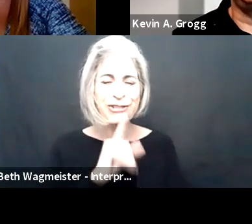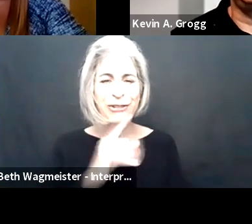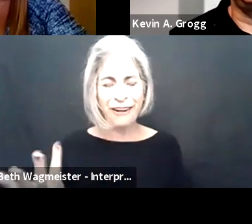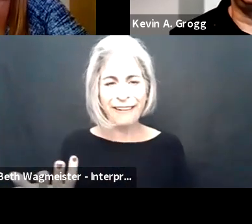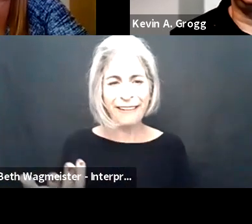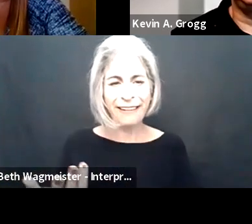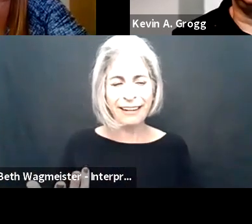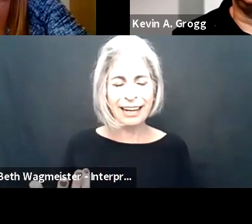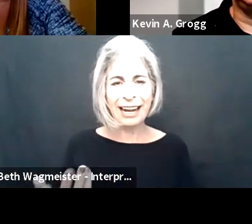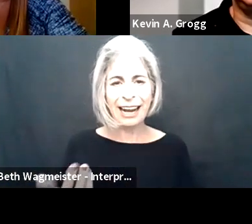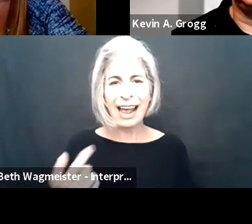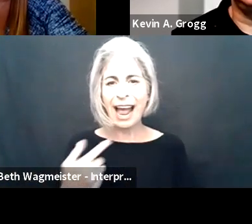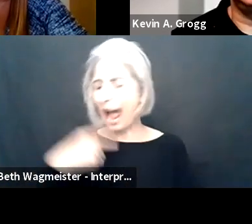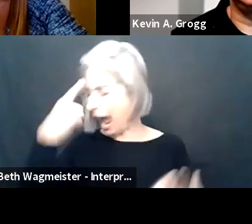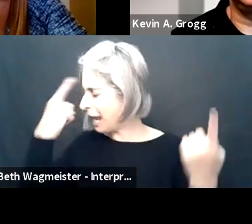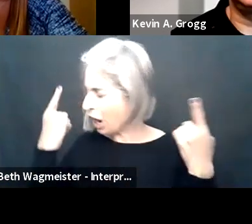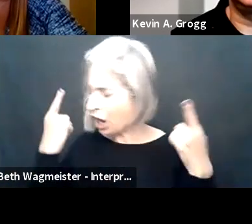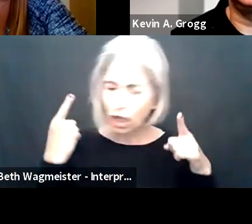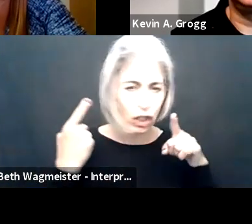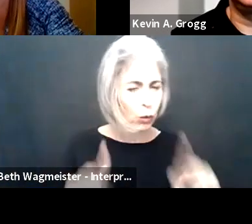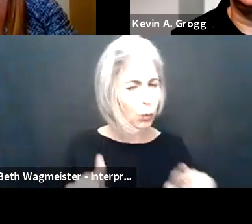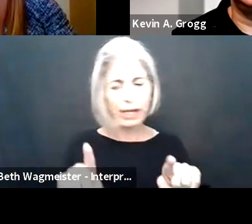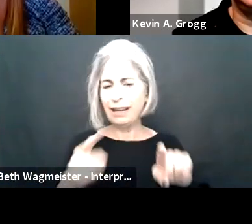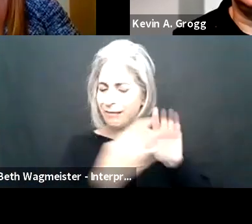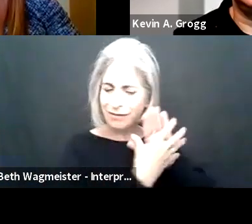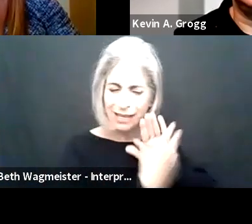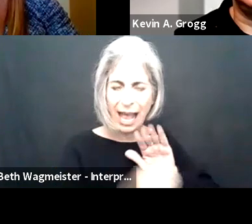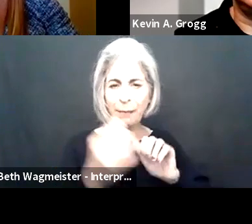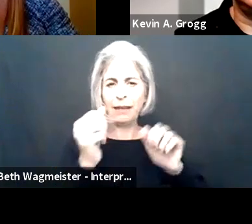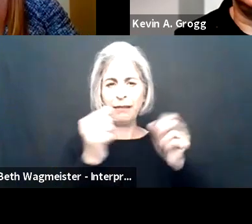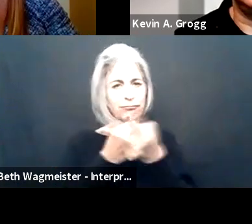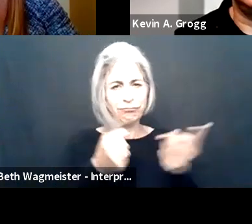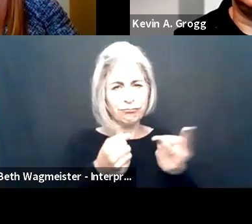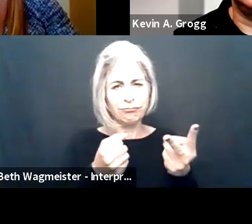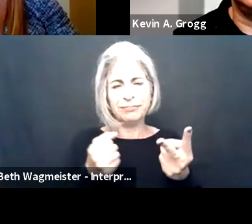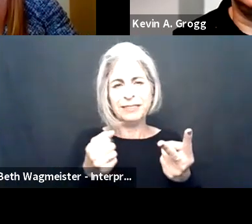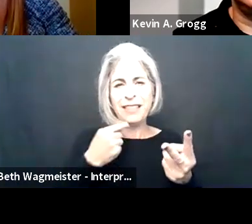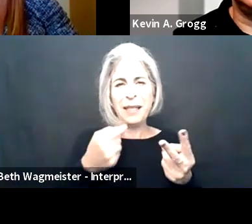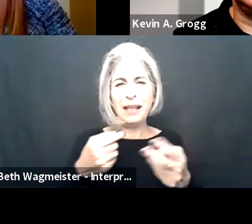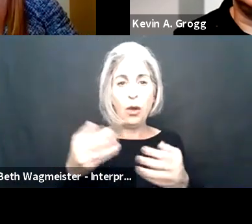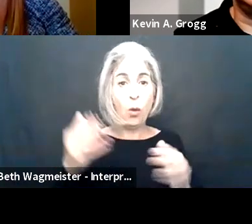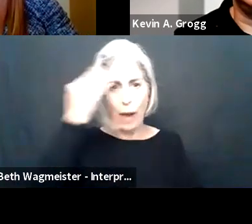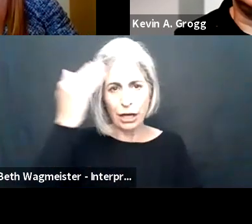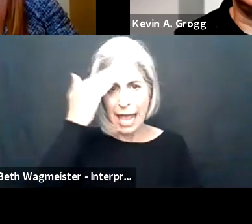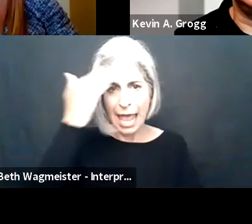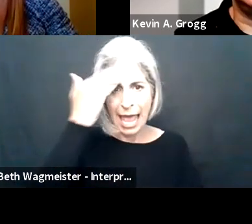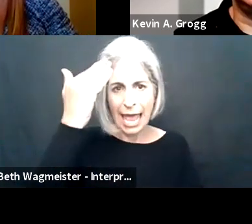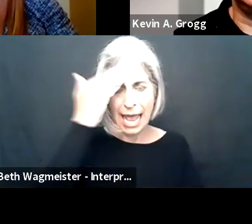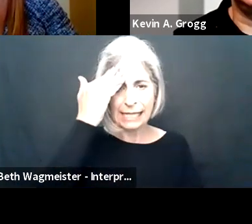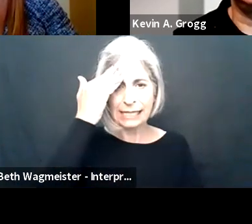Lou Orslene: Sure. So, you know, I just totally agree and